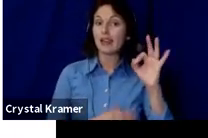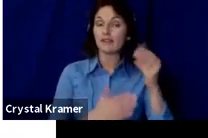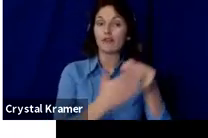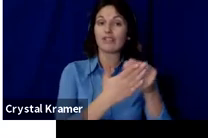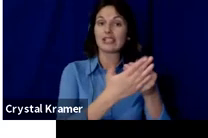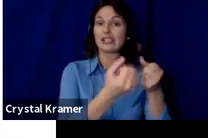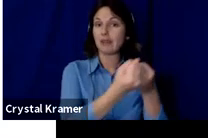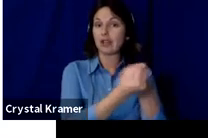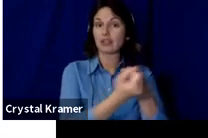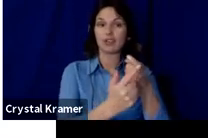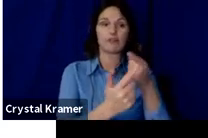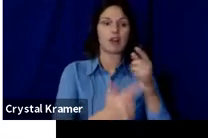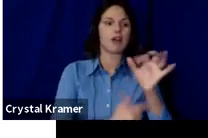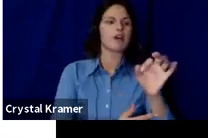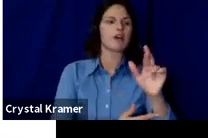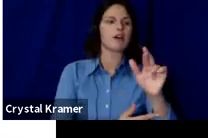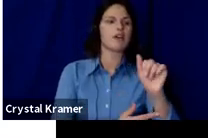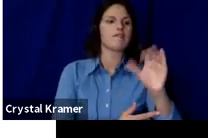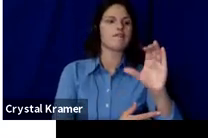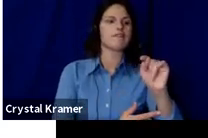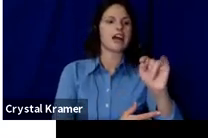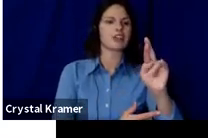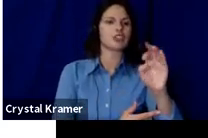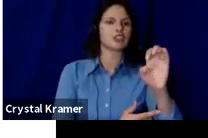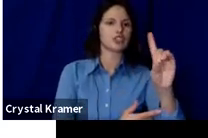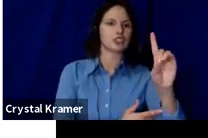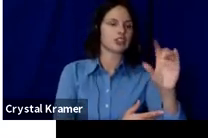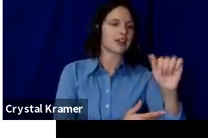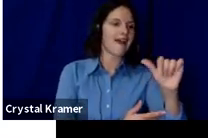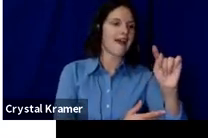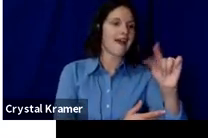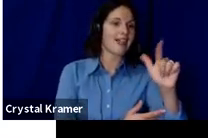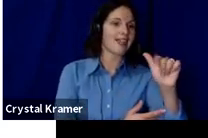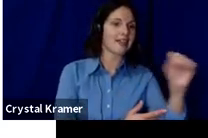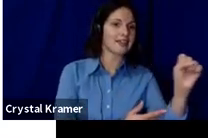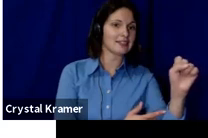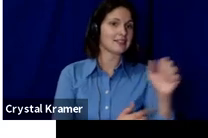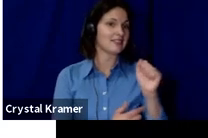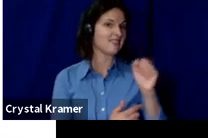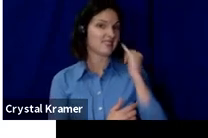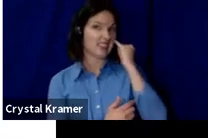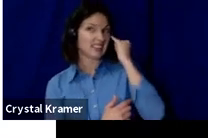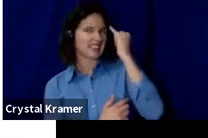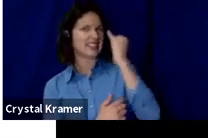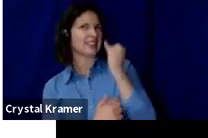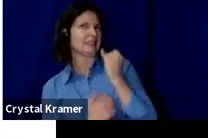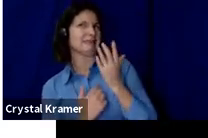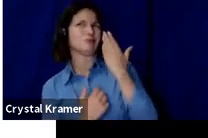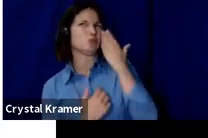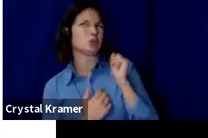not a product or experience will work, feel free to reach out to talk about what your crowdfunding rewards could be.